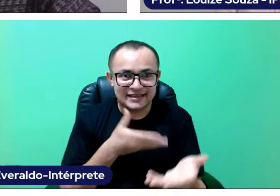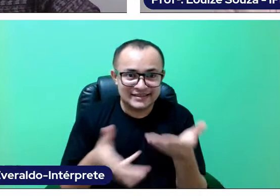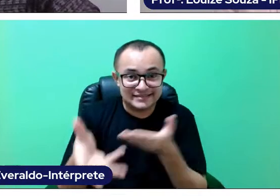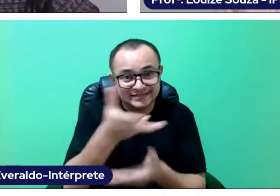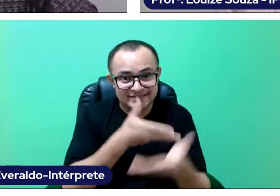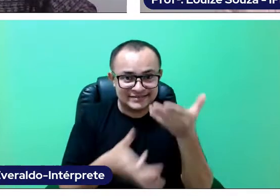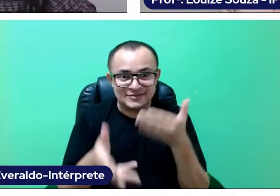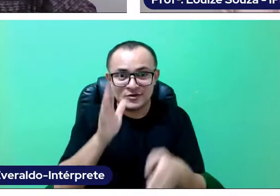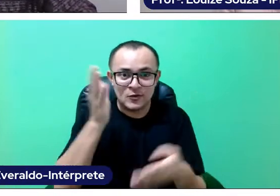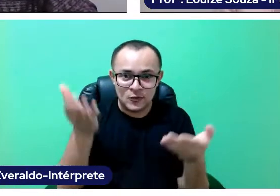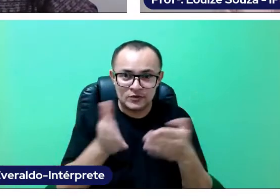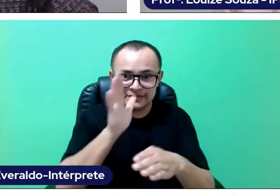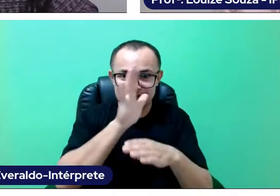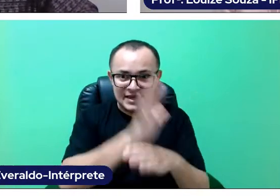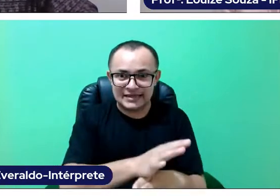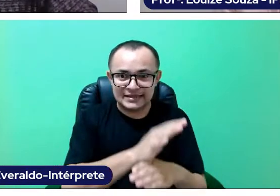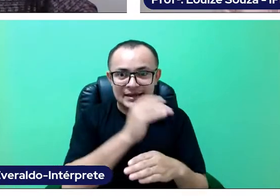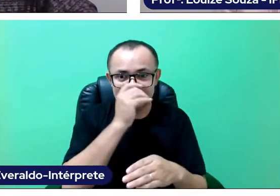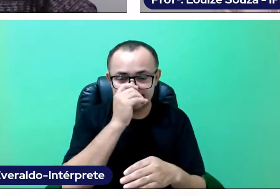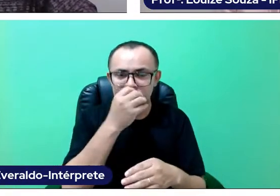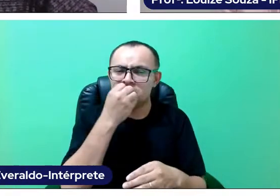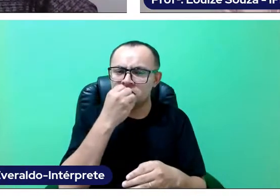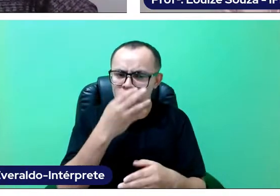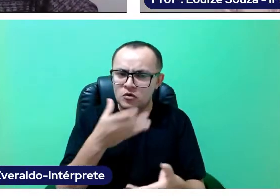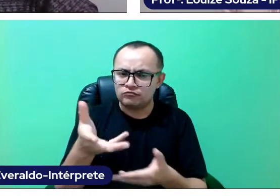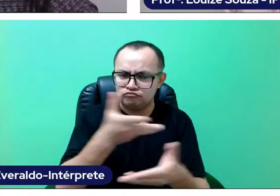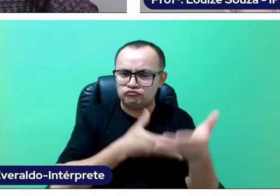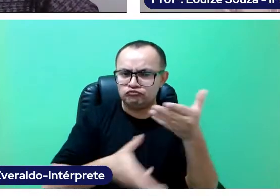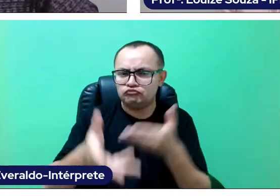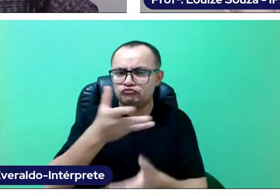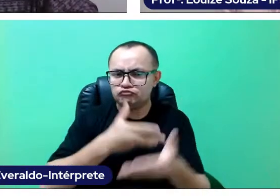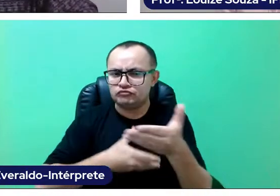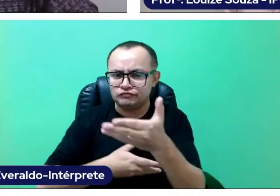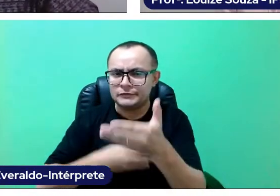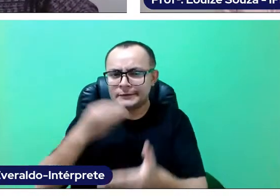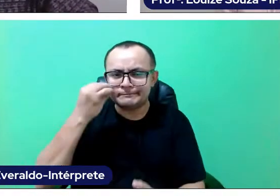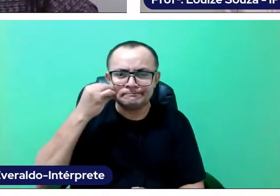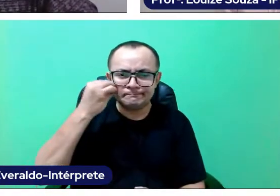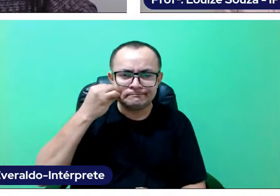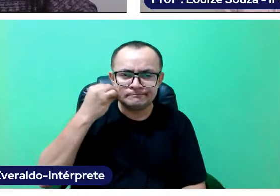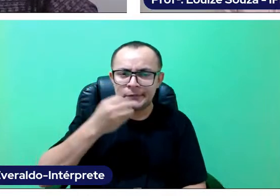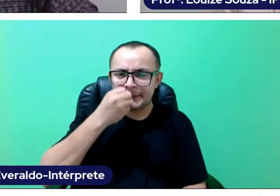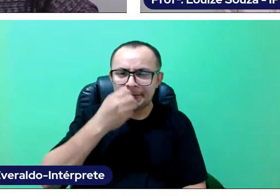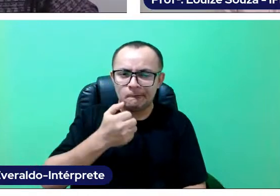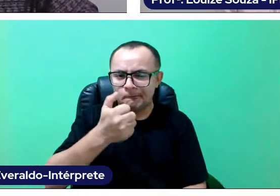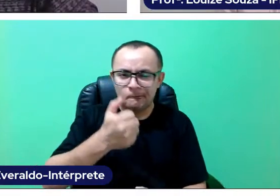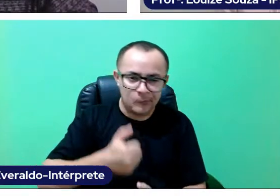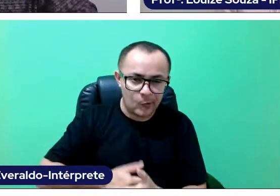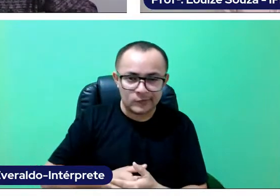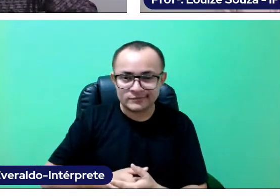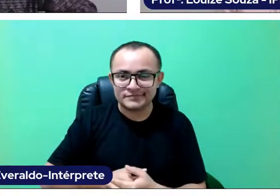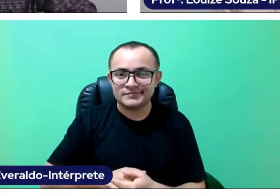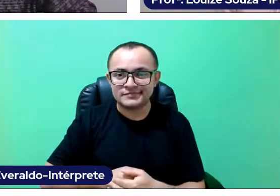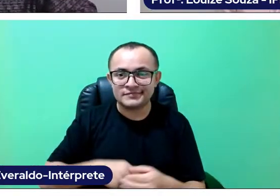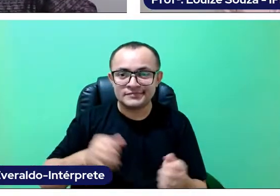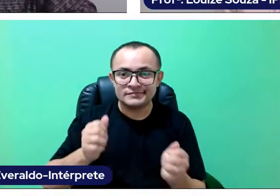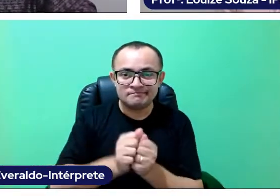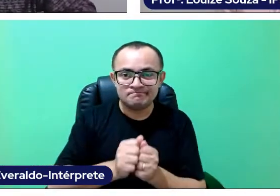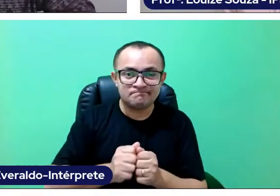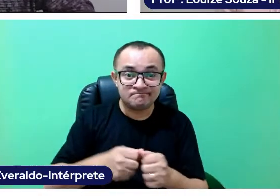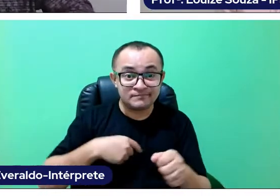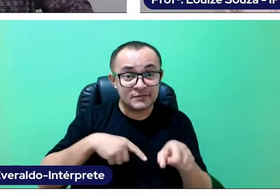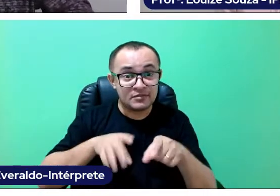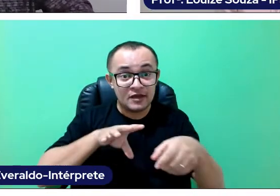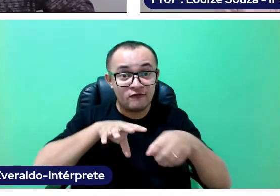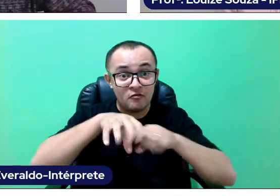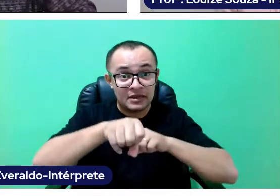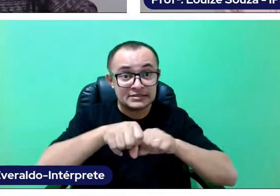It is very good to get to talk with our references, with the authors that we read, we study, that are in our courses. And we will continue to work with them with our students.